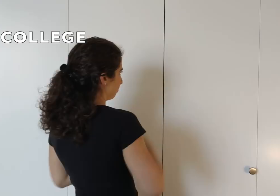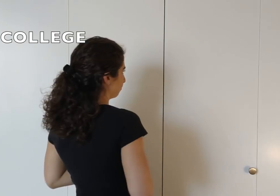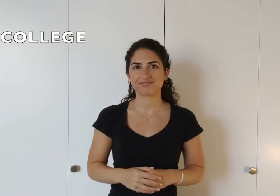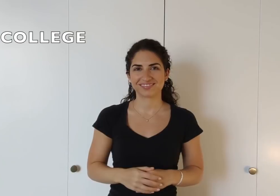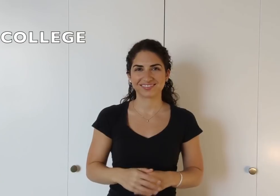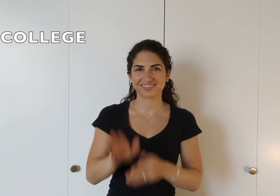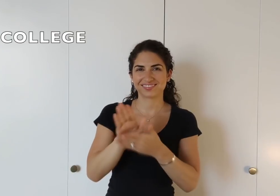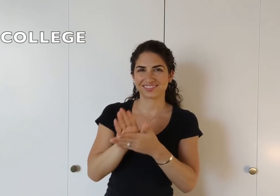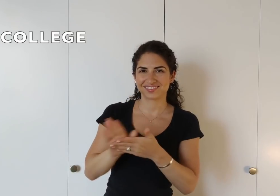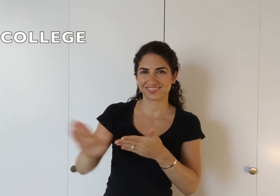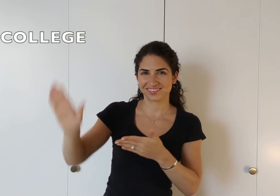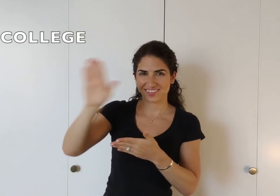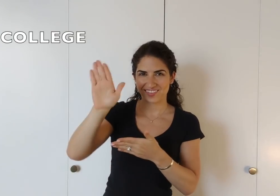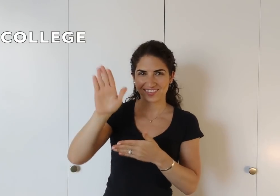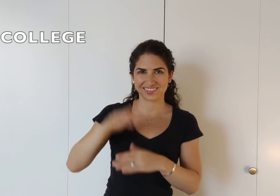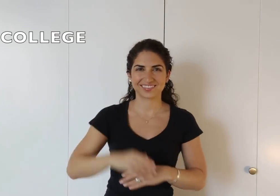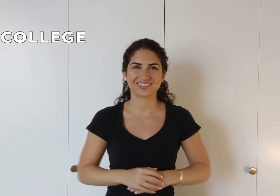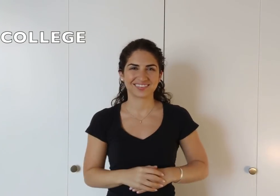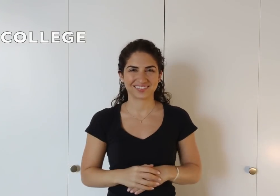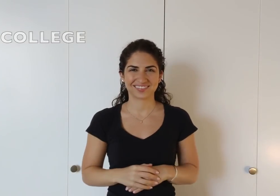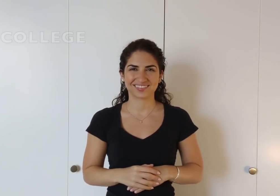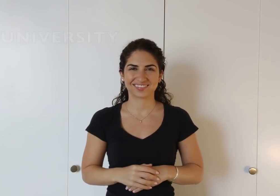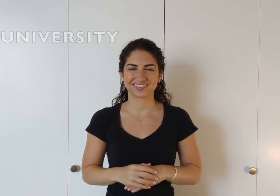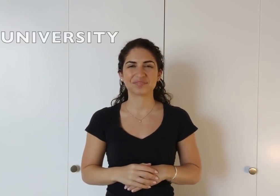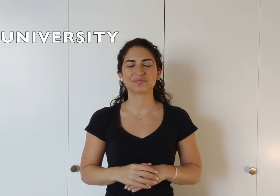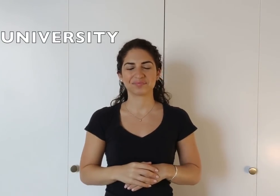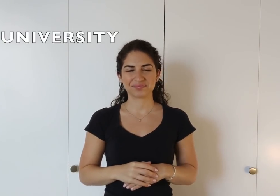it goes out and up. COLLEGE.